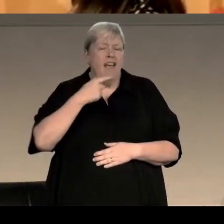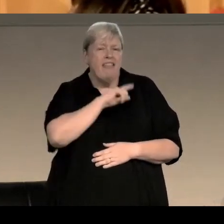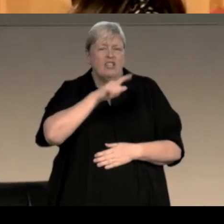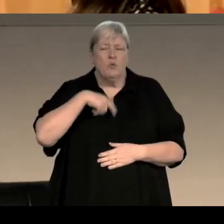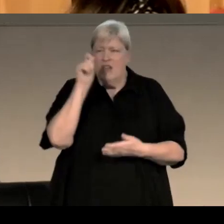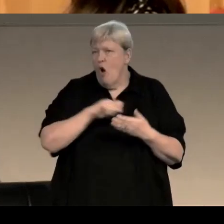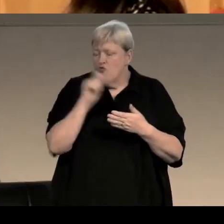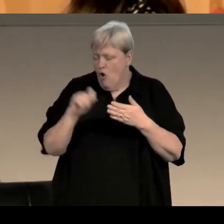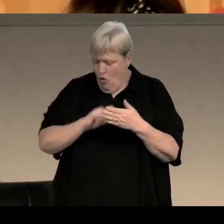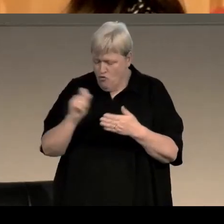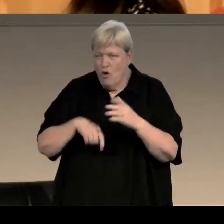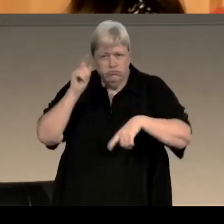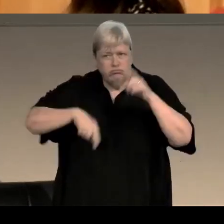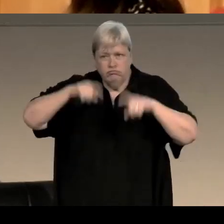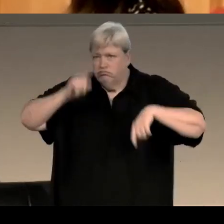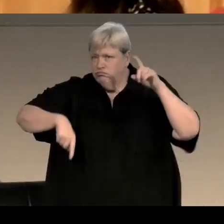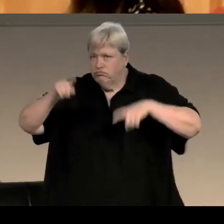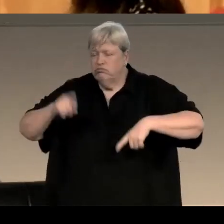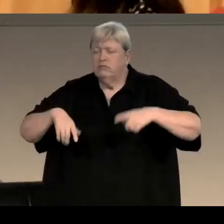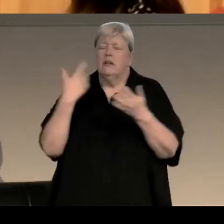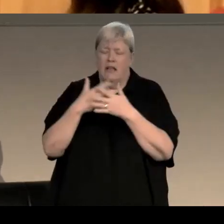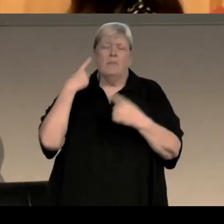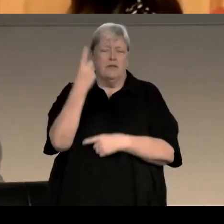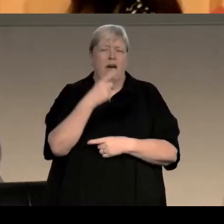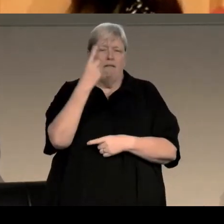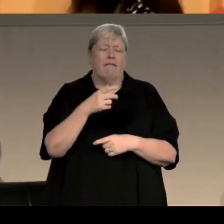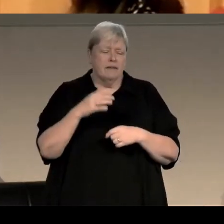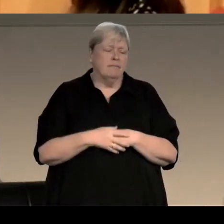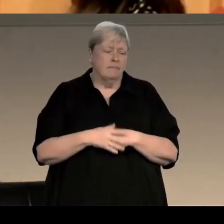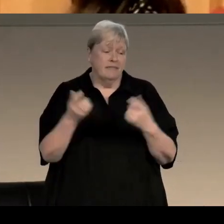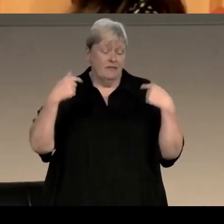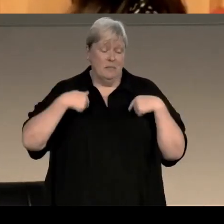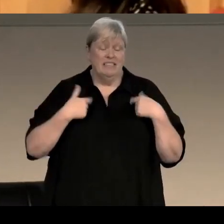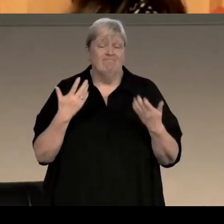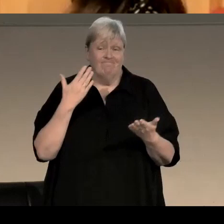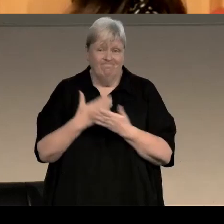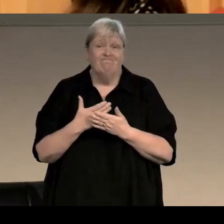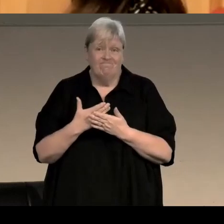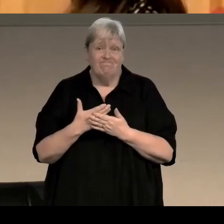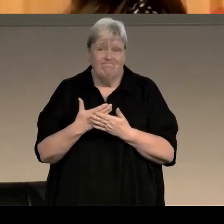encompasses this great field of work, and so for me he was he was kind of somebody to look